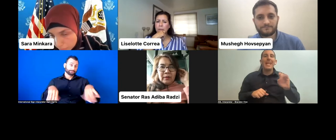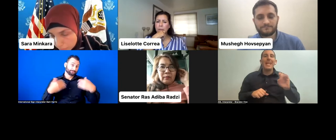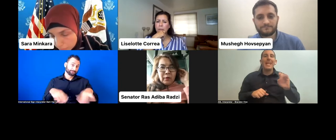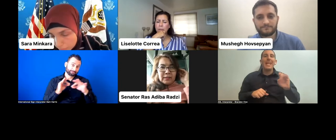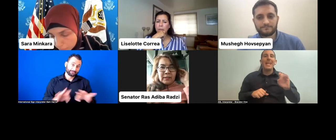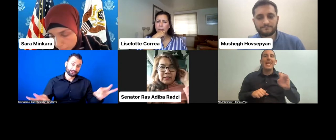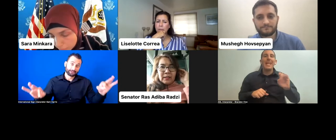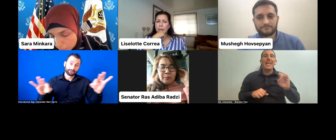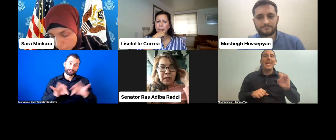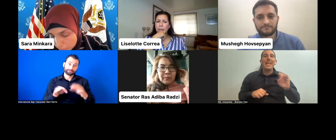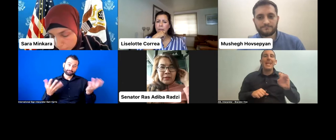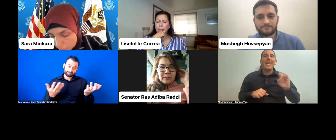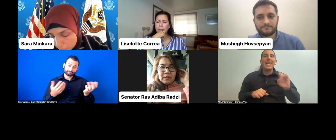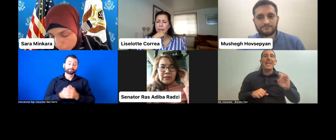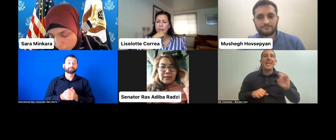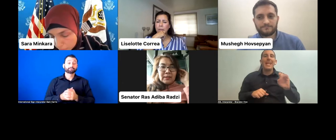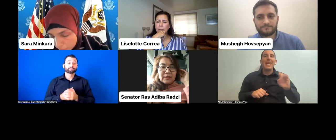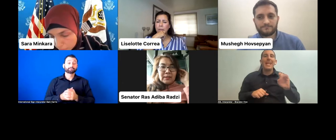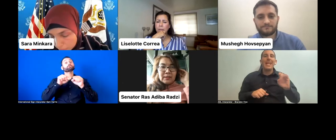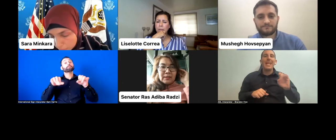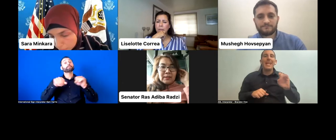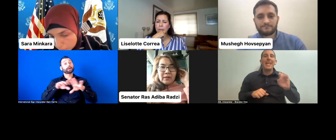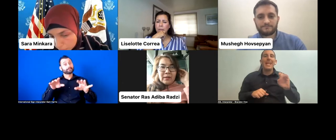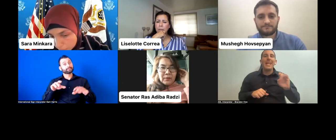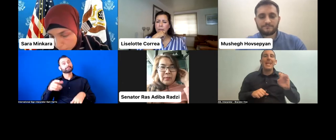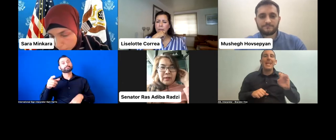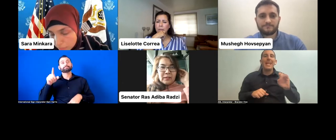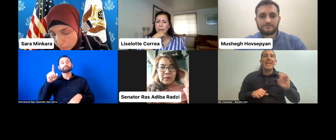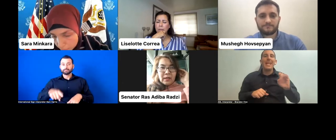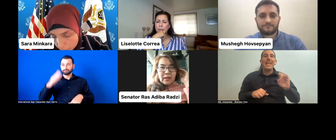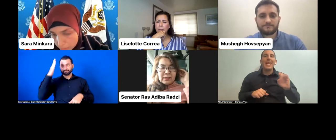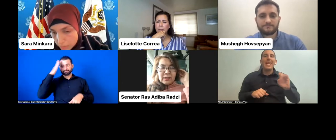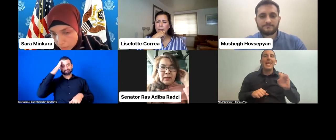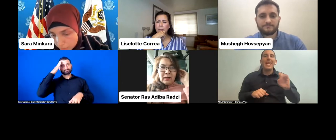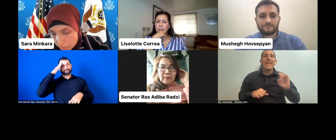our voice in parliament. Because as you mentioned Sara, nothing about us without us.